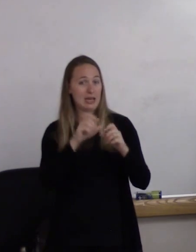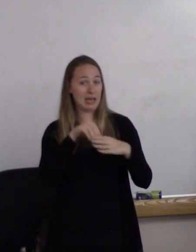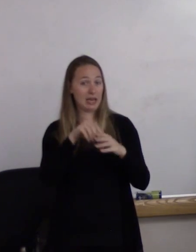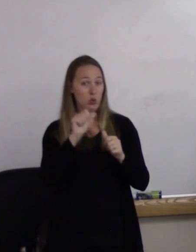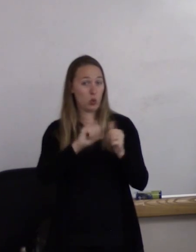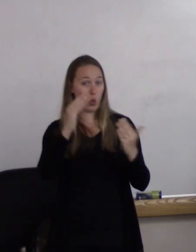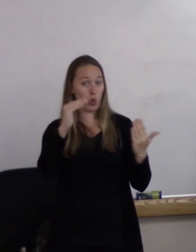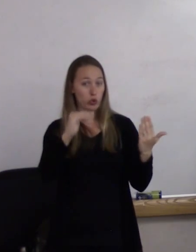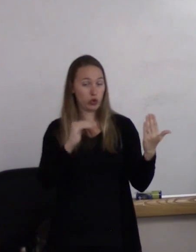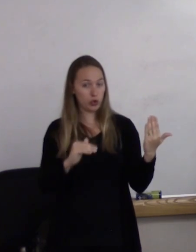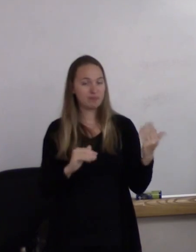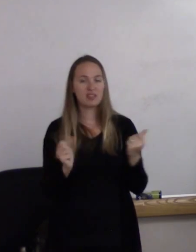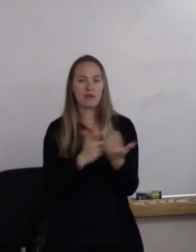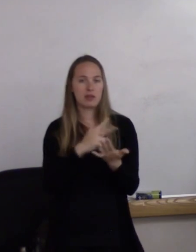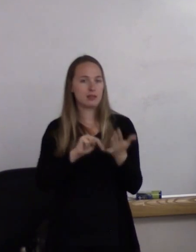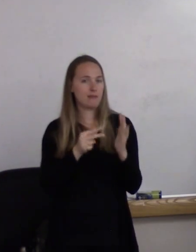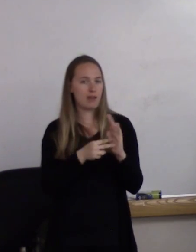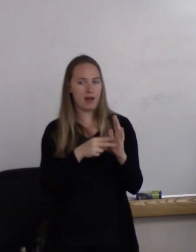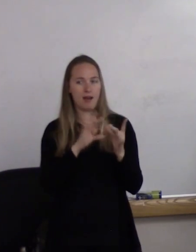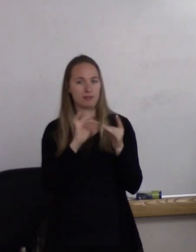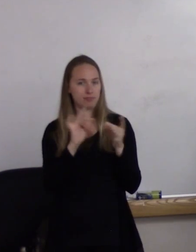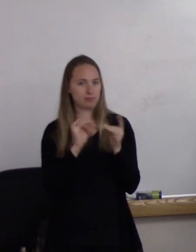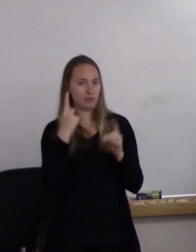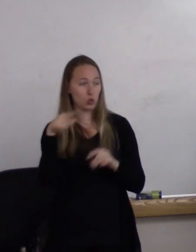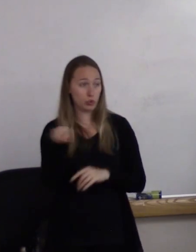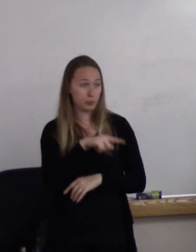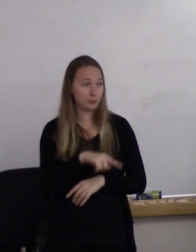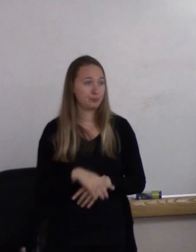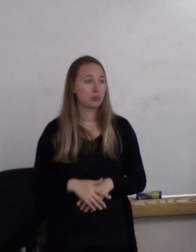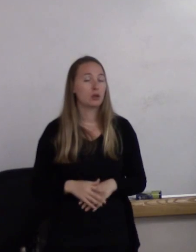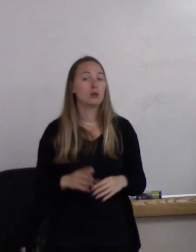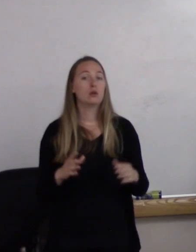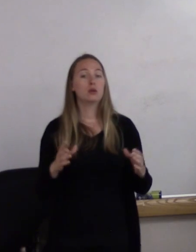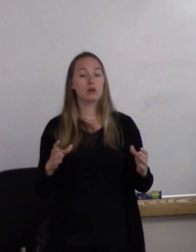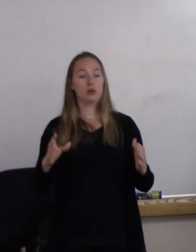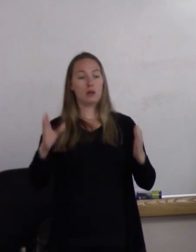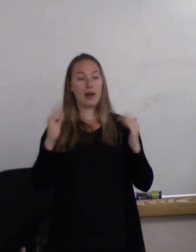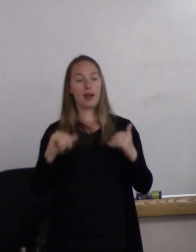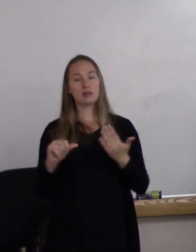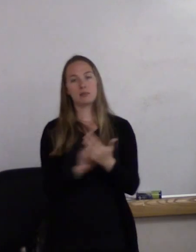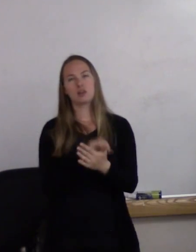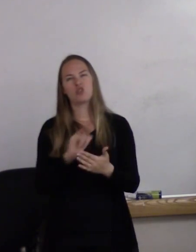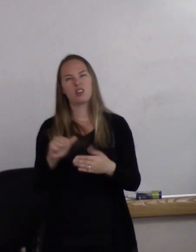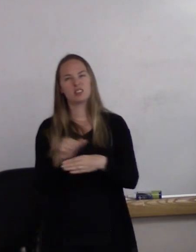so they're all defined here for you. The next page has an exercise that we do in our training